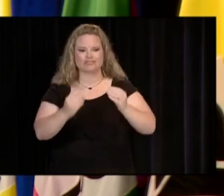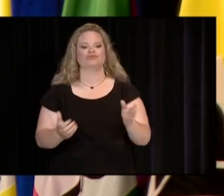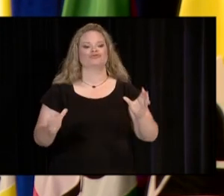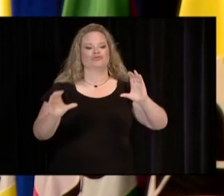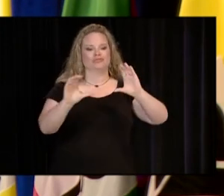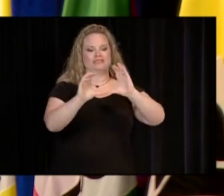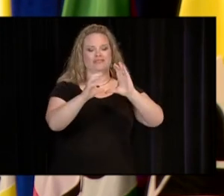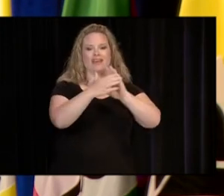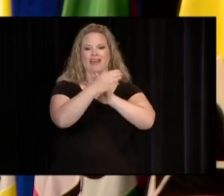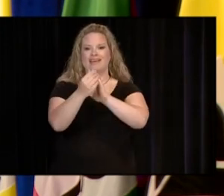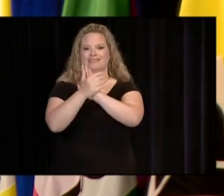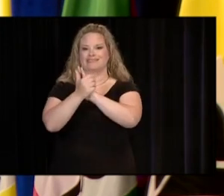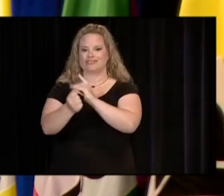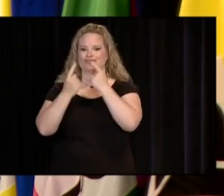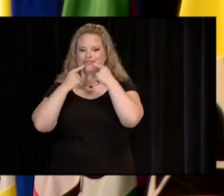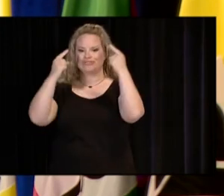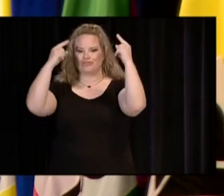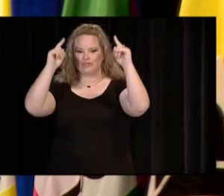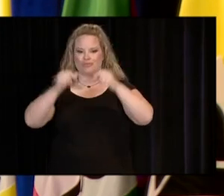AND SKILLS ACHIEVEMENT AWARDS. [VICTORIA NEAVE]: HI,